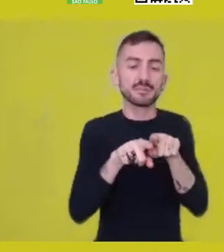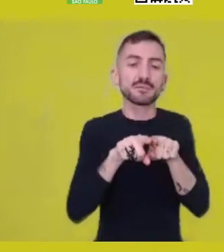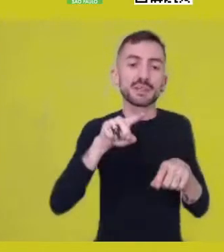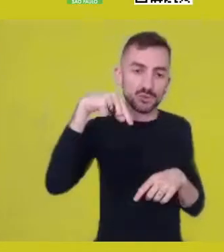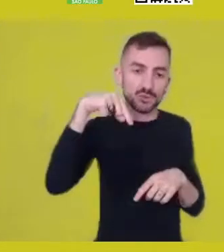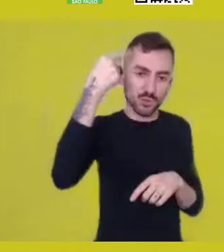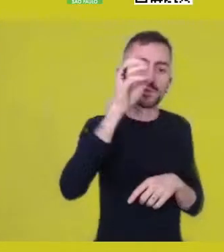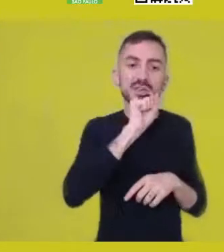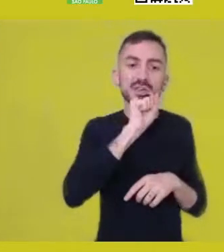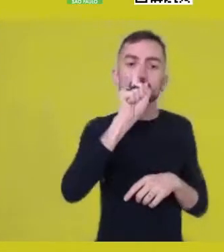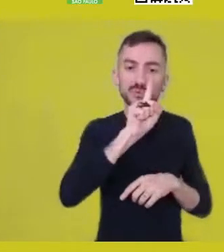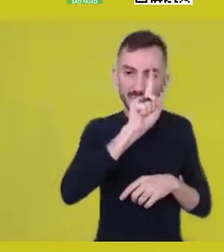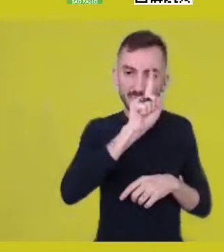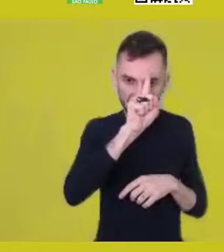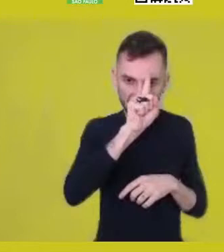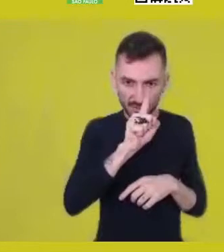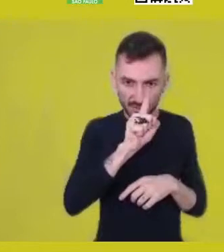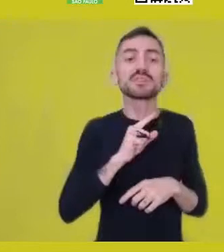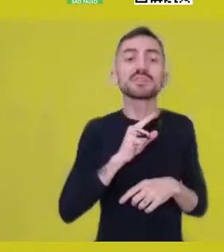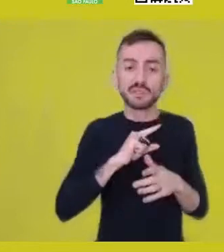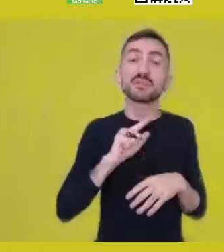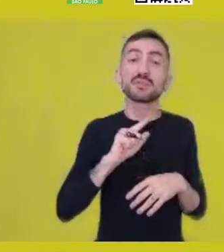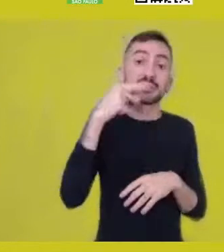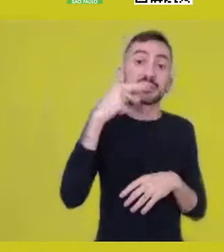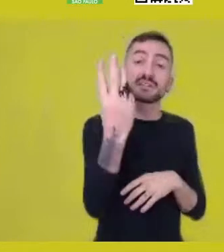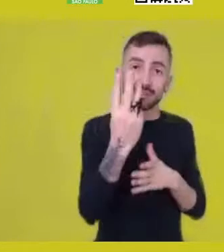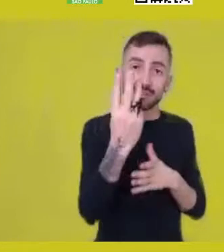with signing up on Tuesday. Dione Carlos.